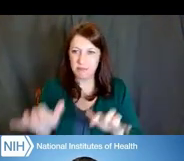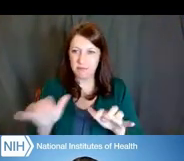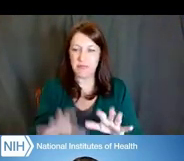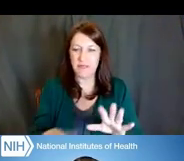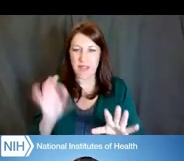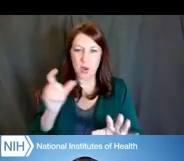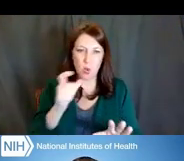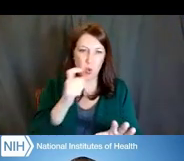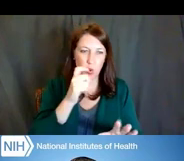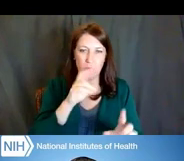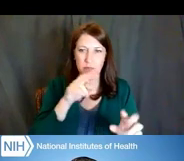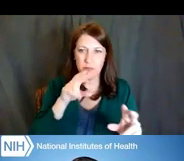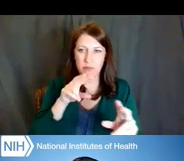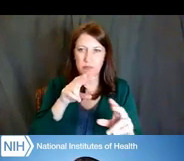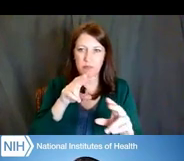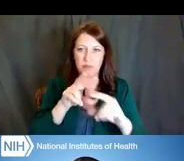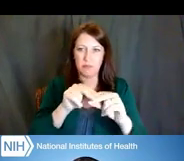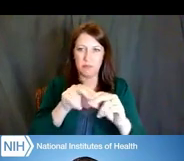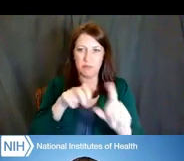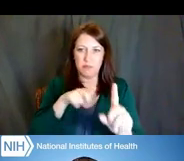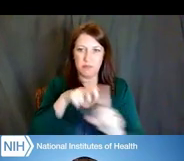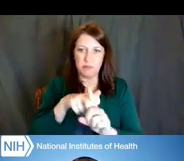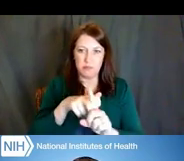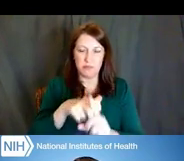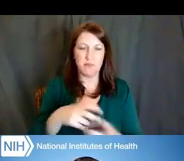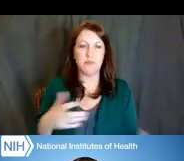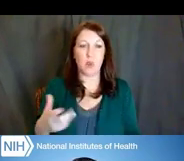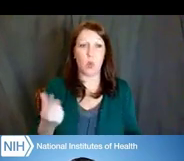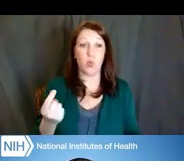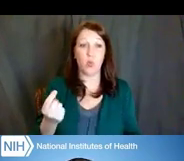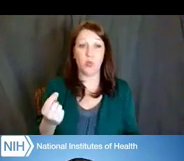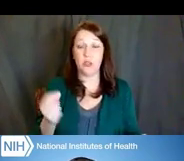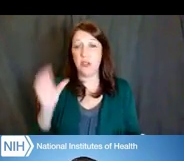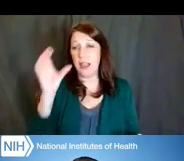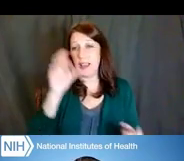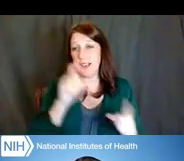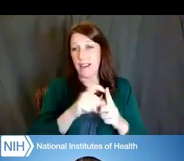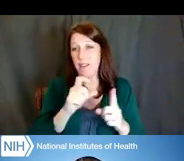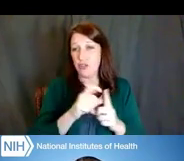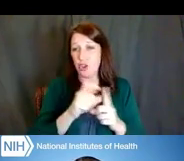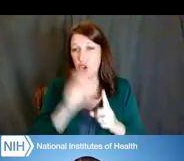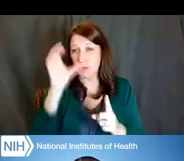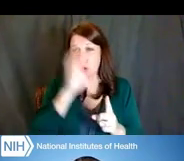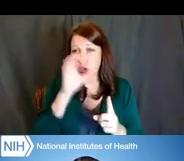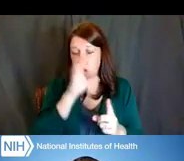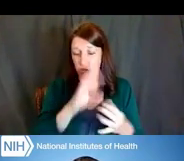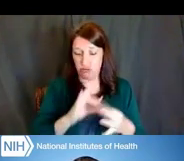So how do you use it? You enter search terms that are relative to your research interests